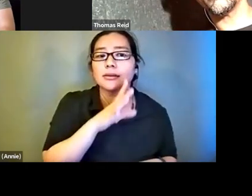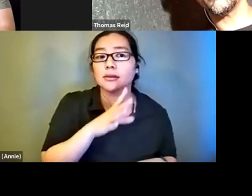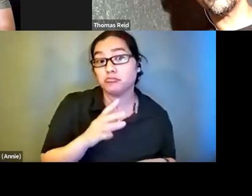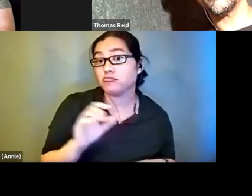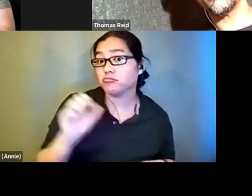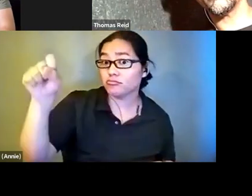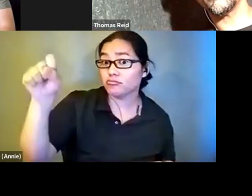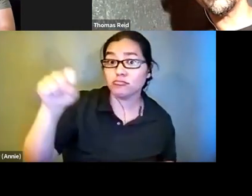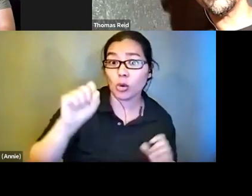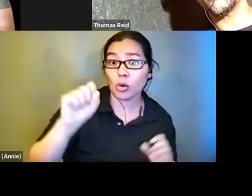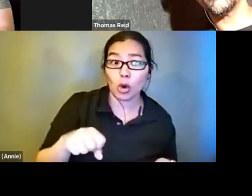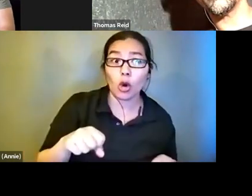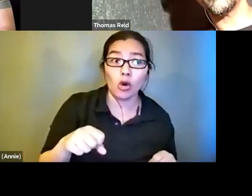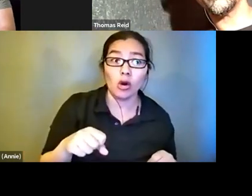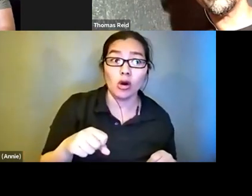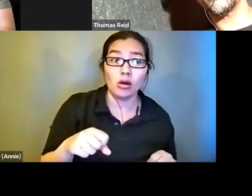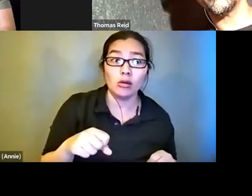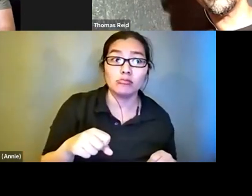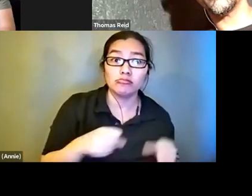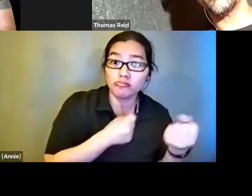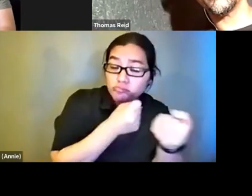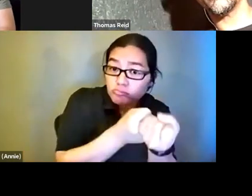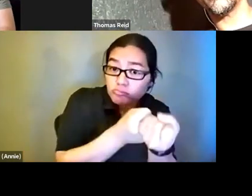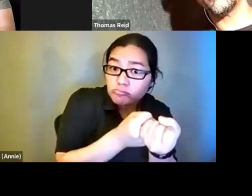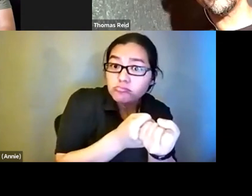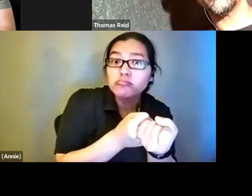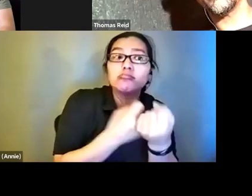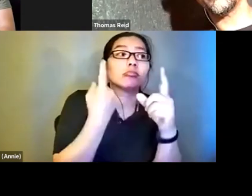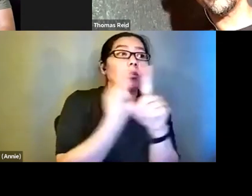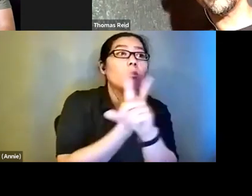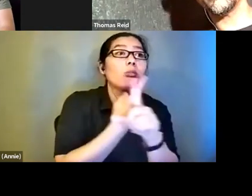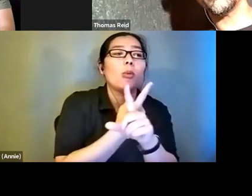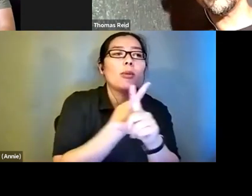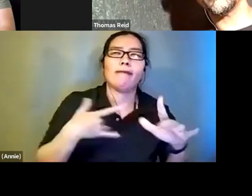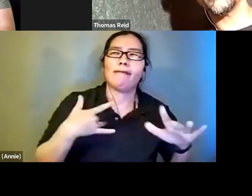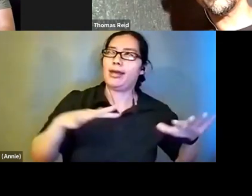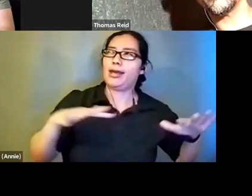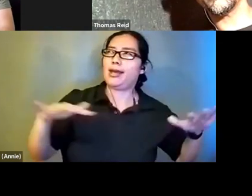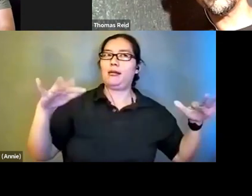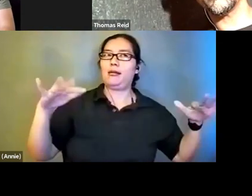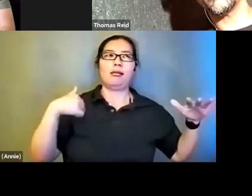contribute to the appropriate aesthetic of the program . There are cases in which it